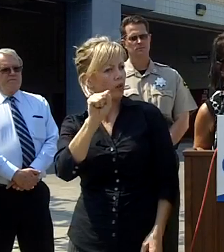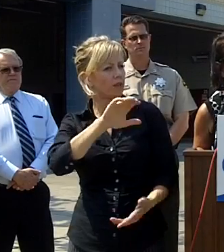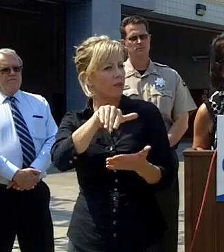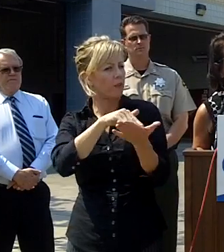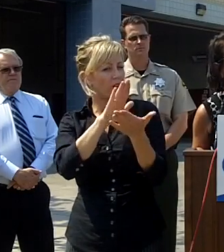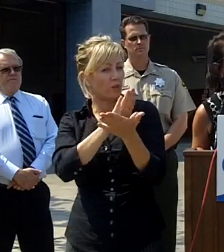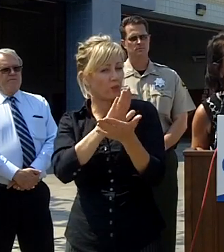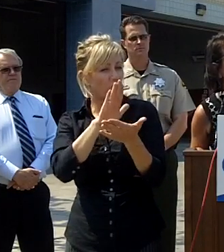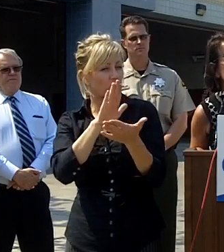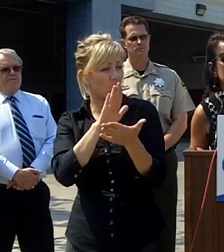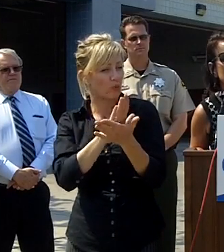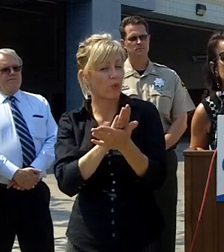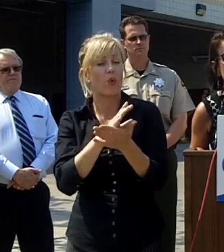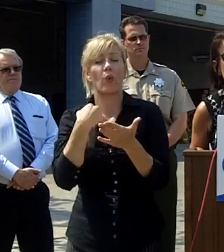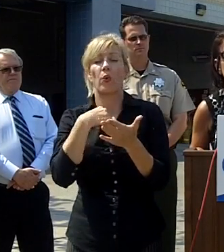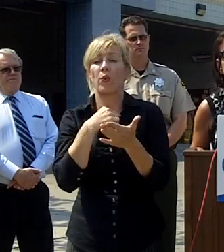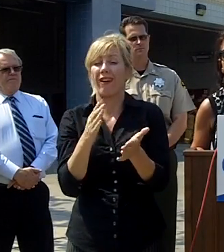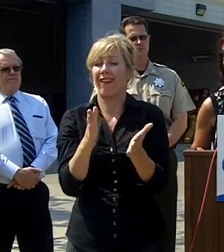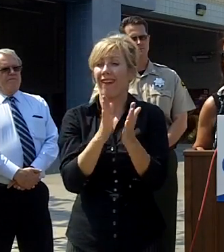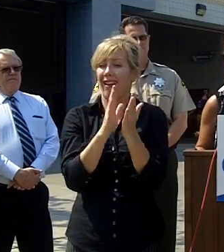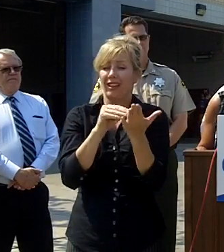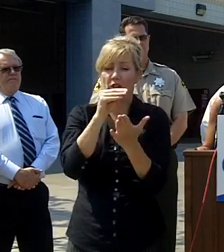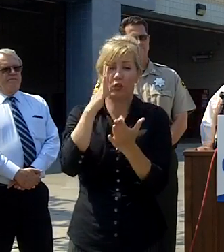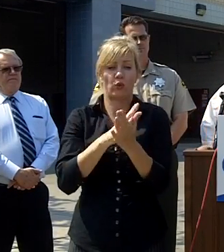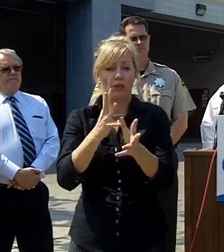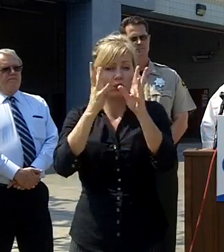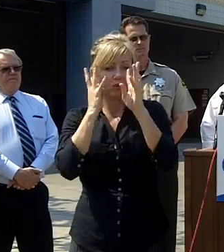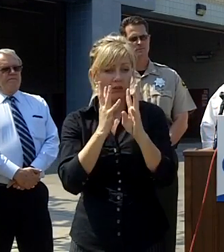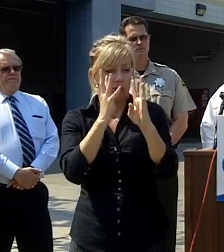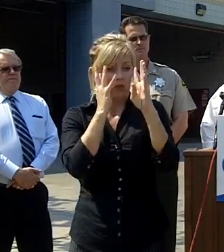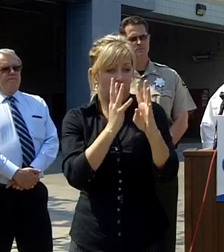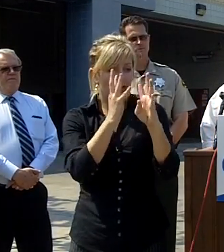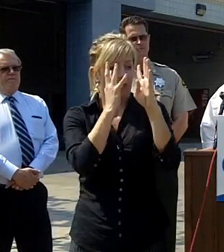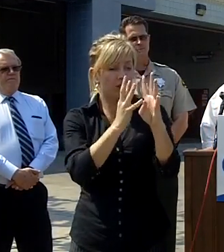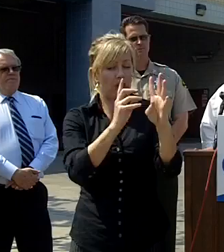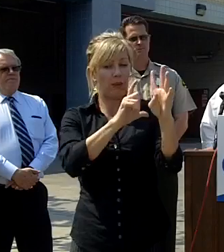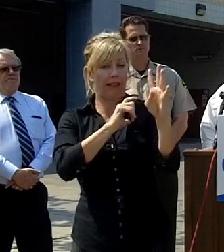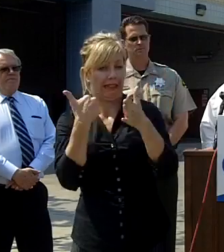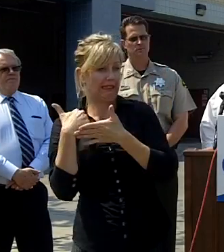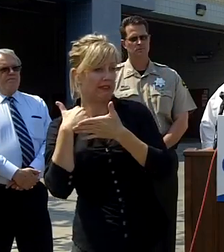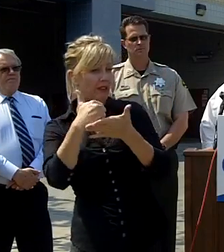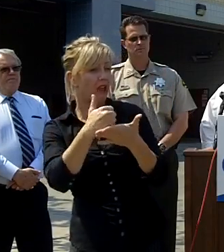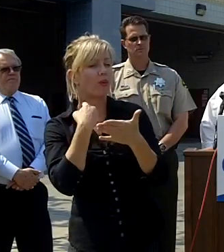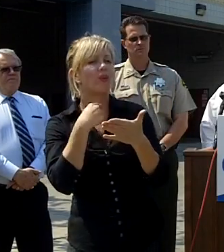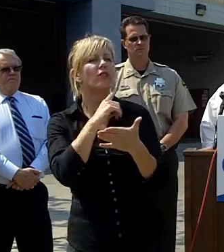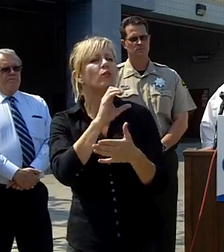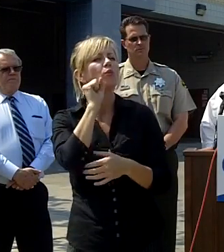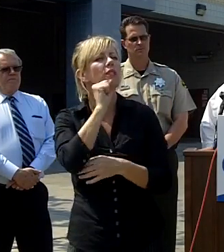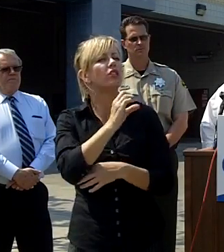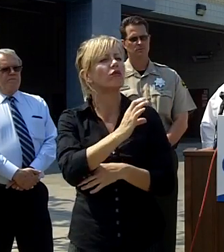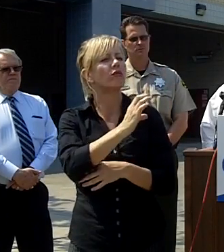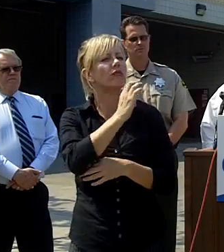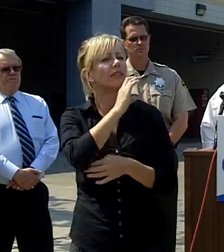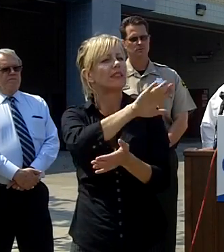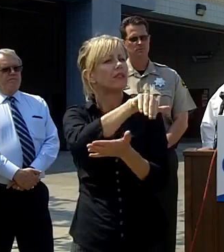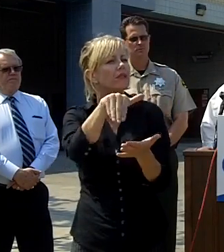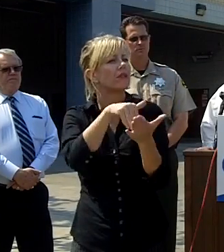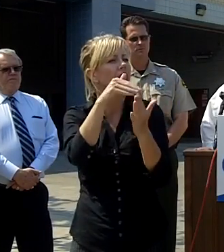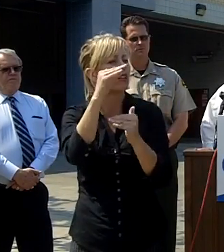Services helped us get our students to a Senior Center and then the students were moved to a fire